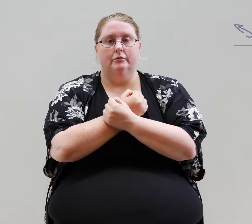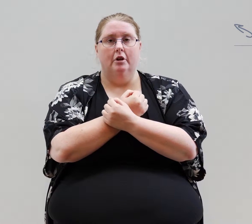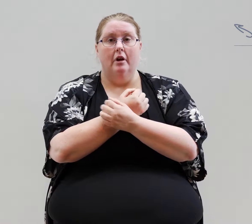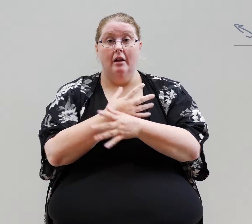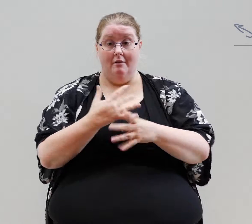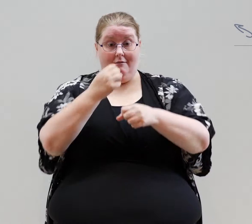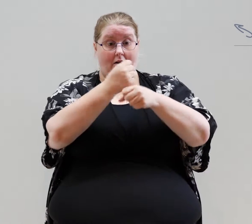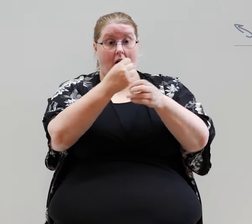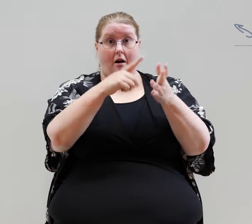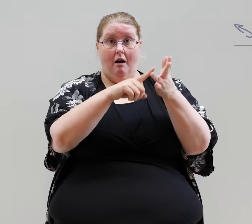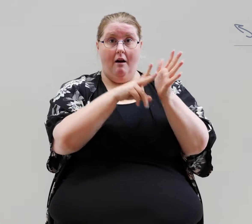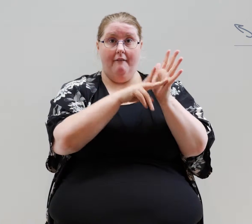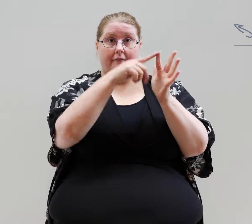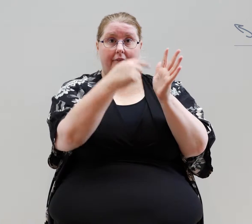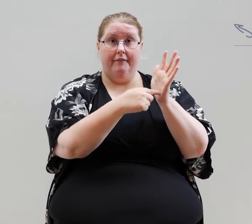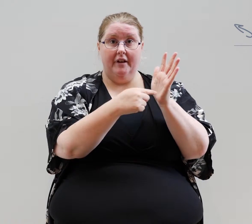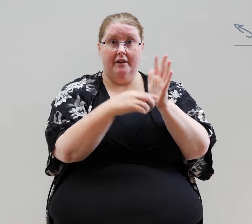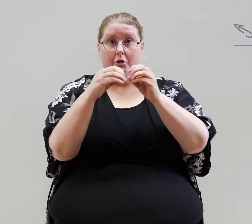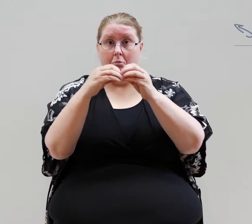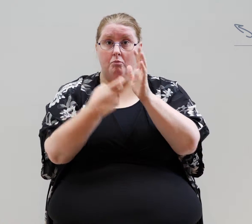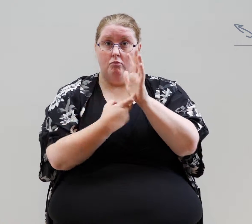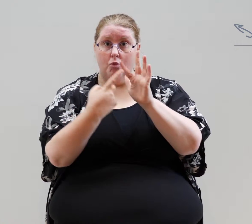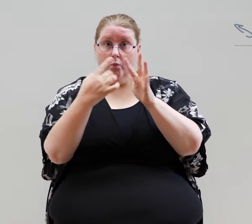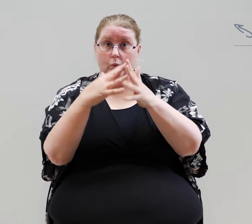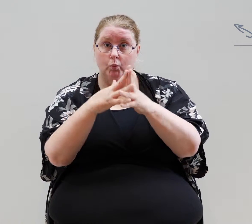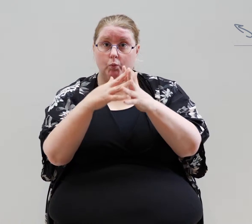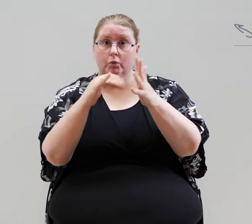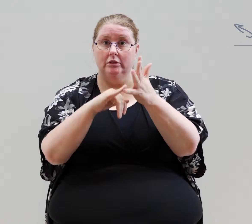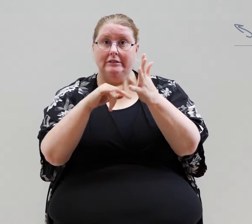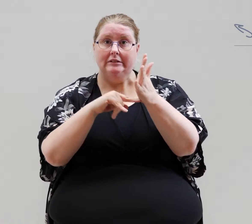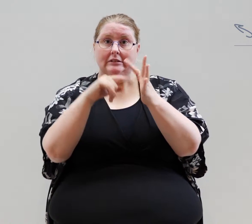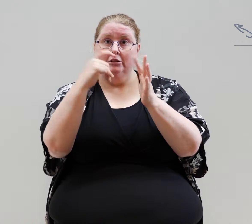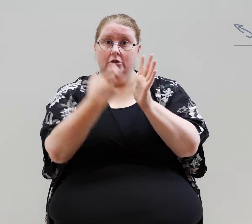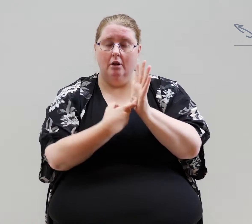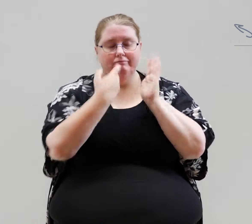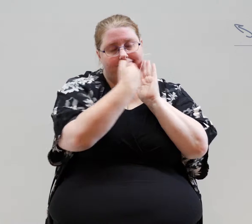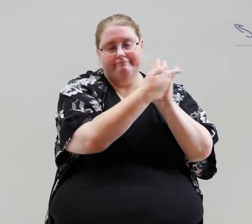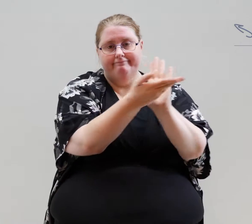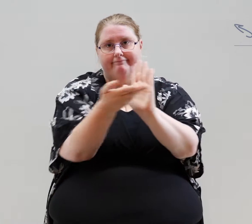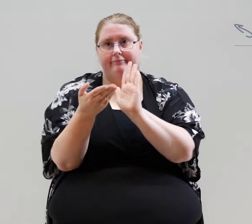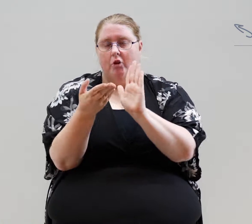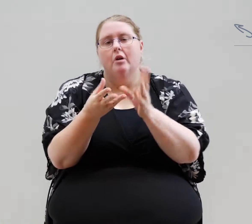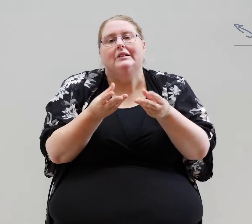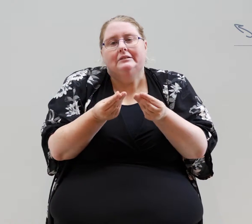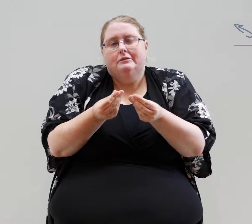The Govett-Brewster presents a selection of works from